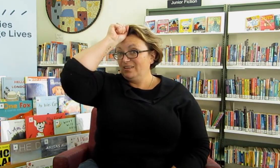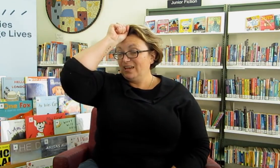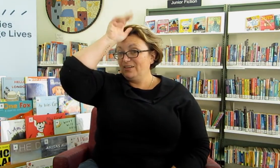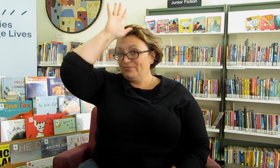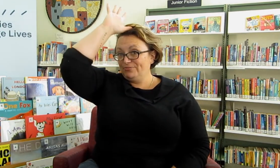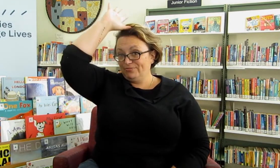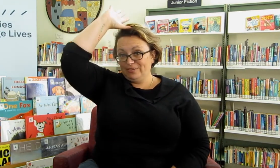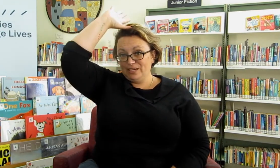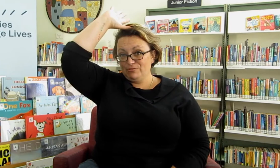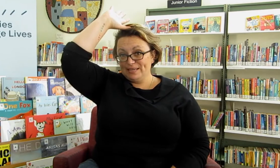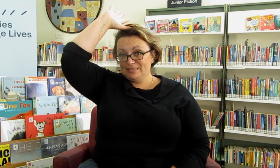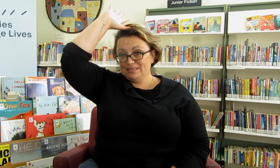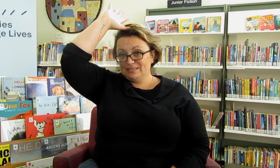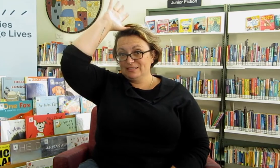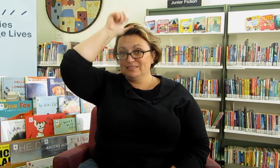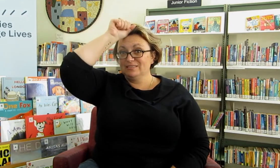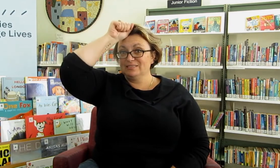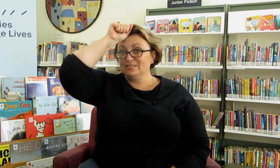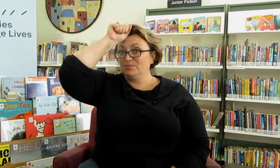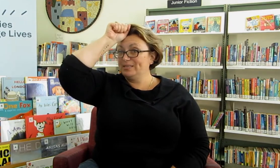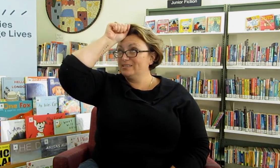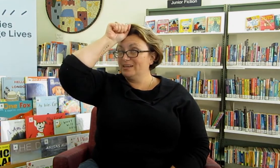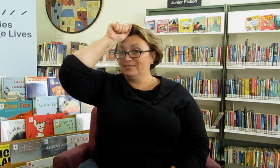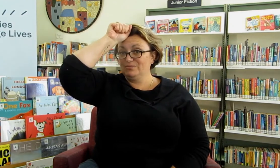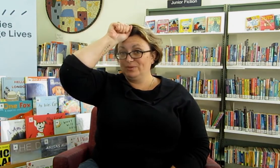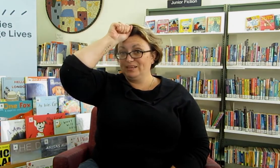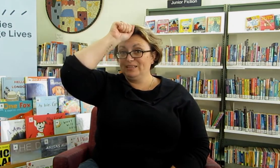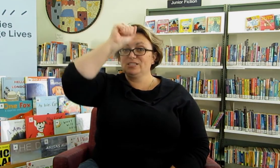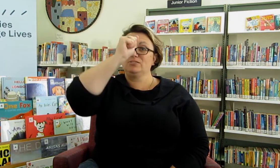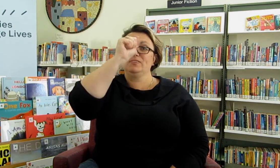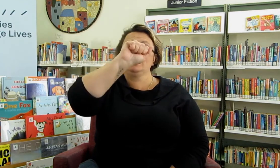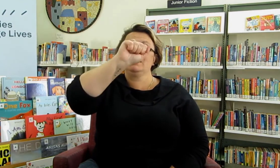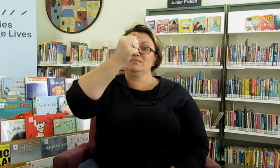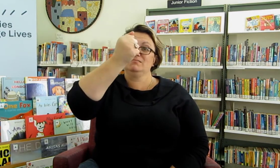have their crests. So let's start with the clenched fist,